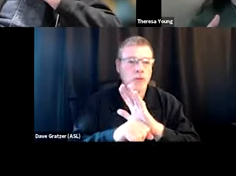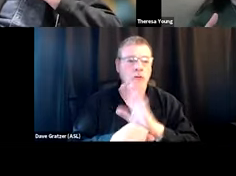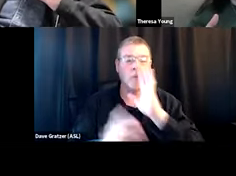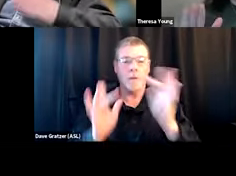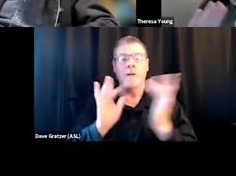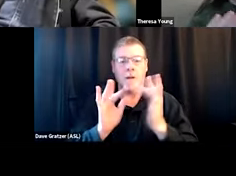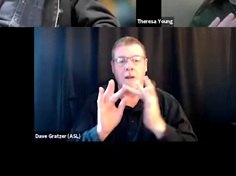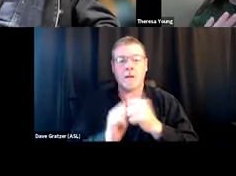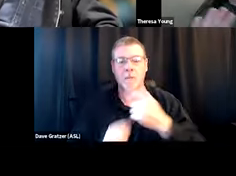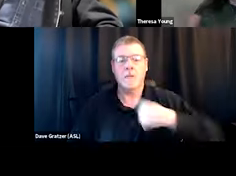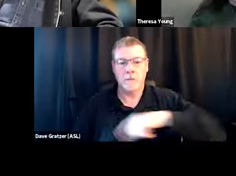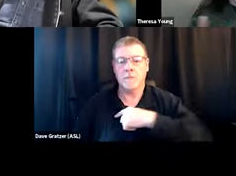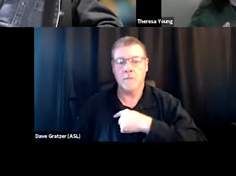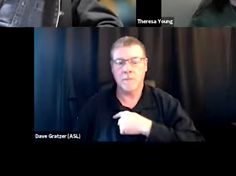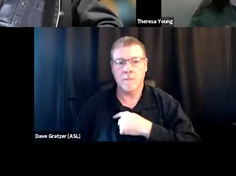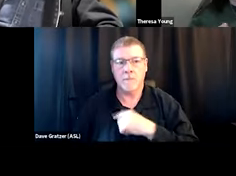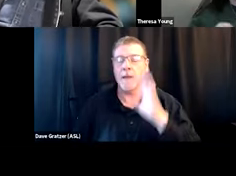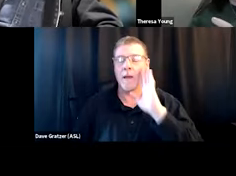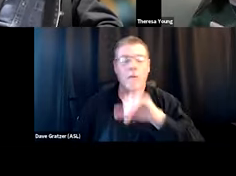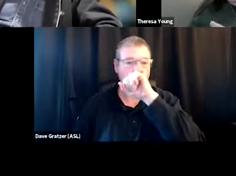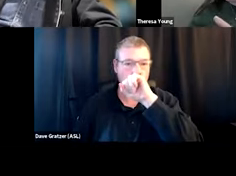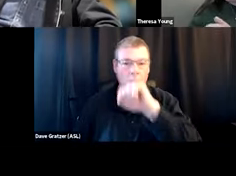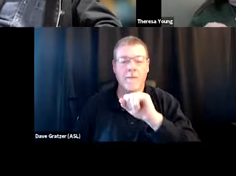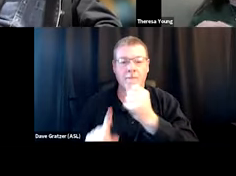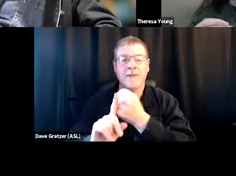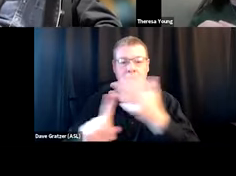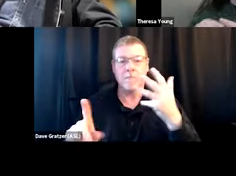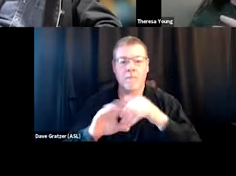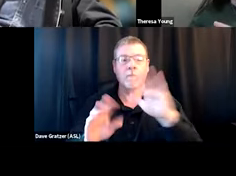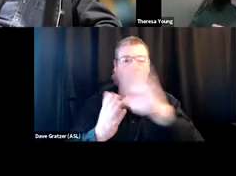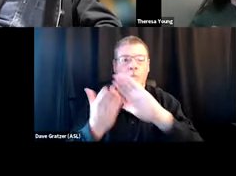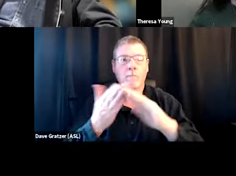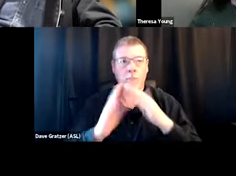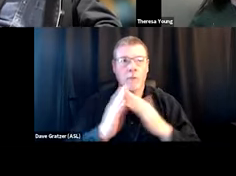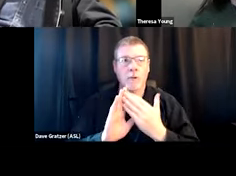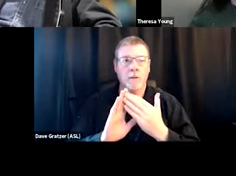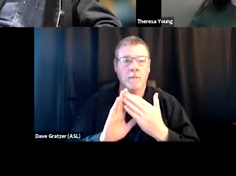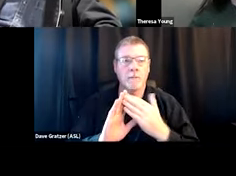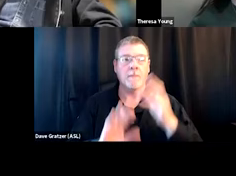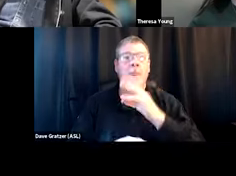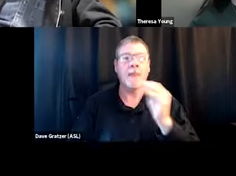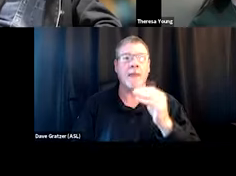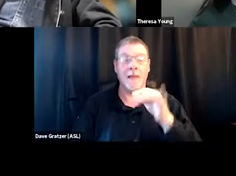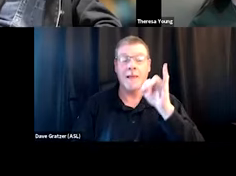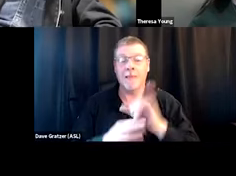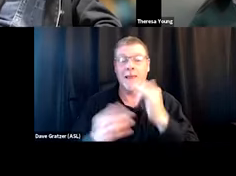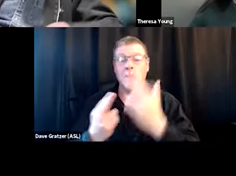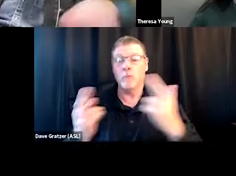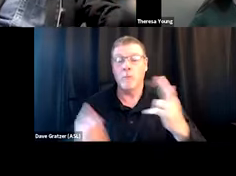And we would love to take questions to help you expand this in your community and have those conversations. So that is a resource that's available to you.